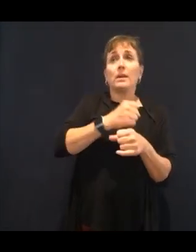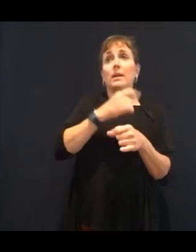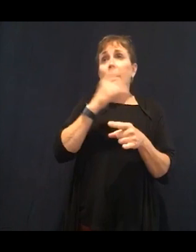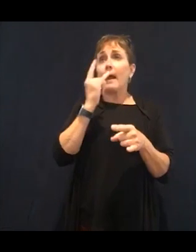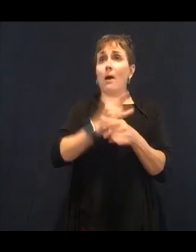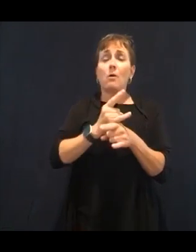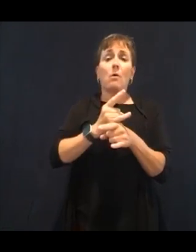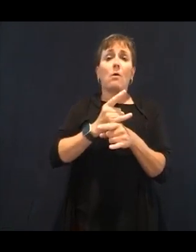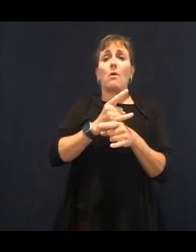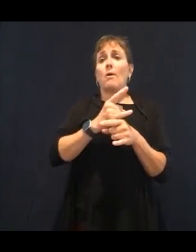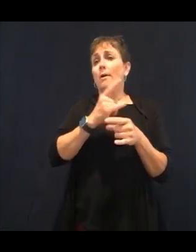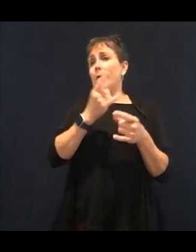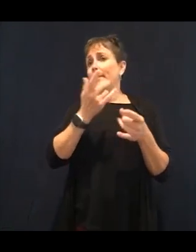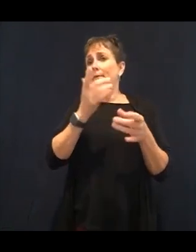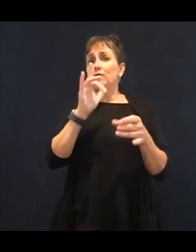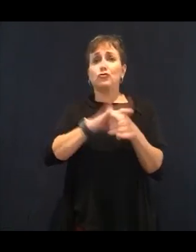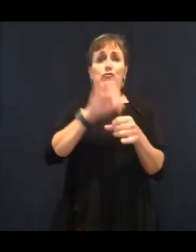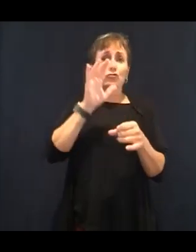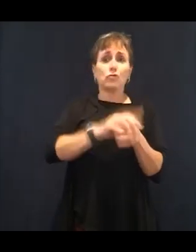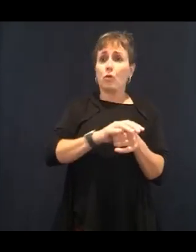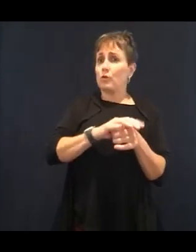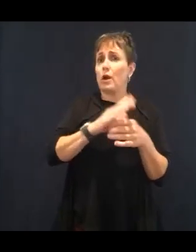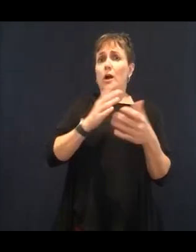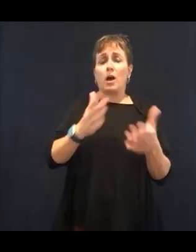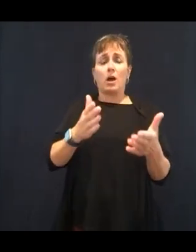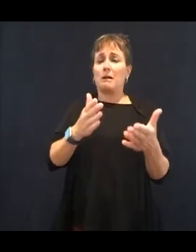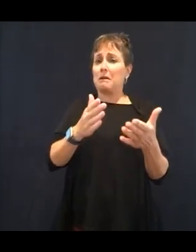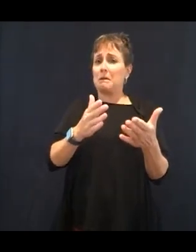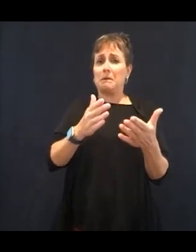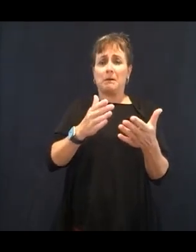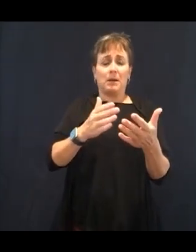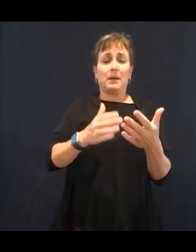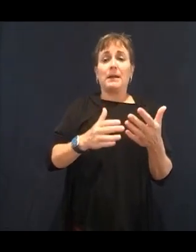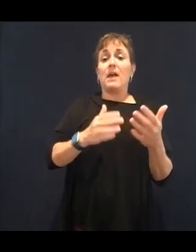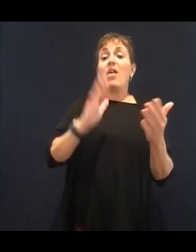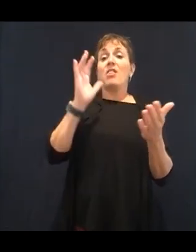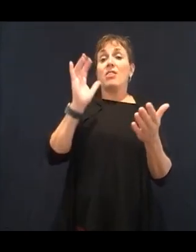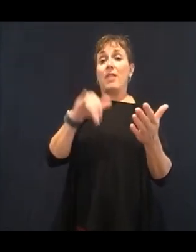that one cup depletes two ounces of water from your